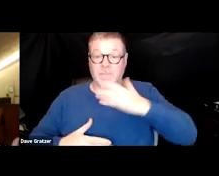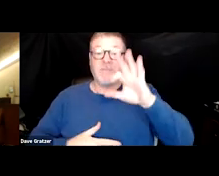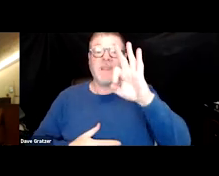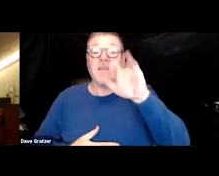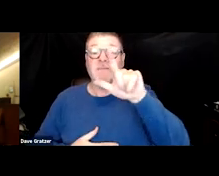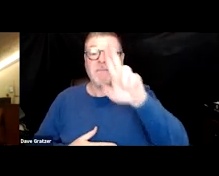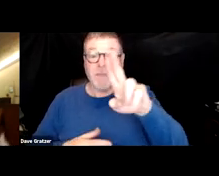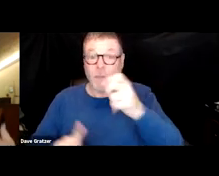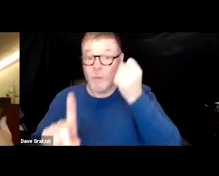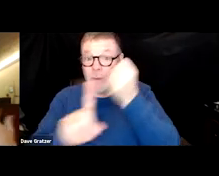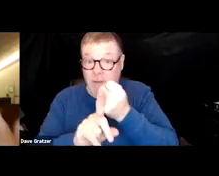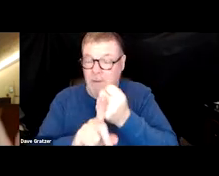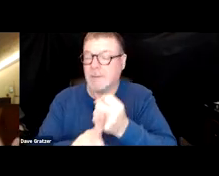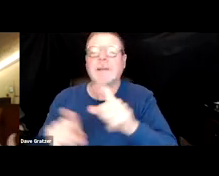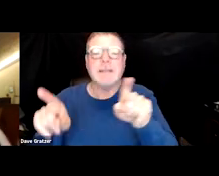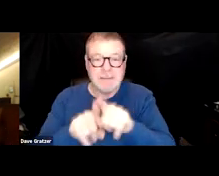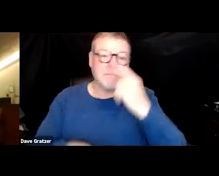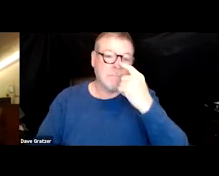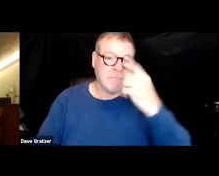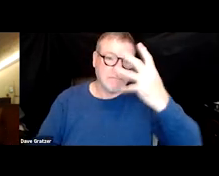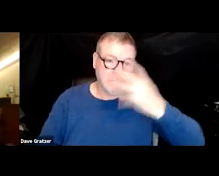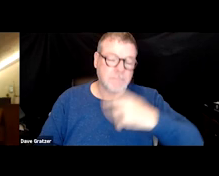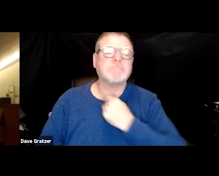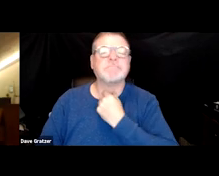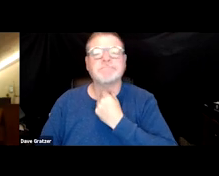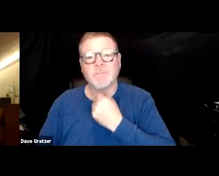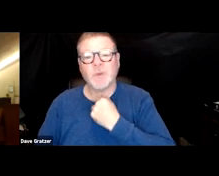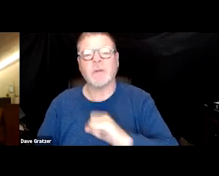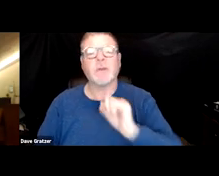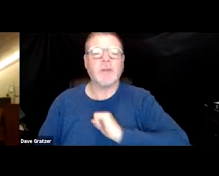you basically have a runny nose, sore throat, cough, congestion.